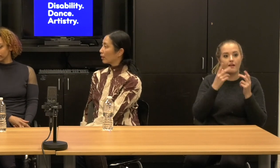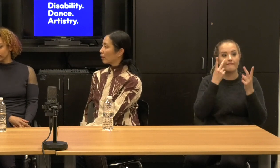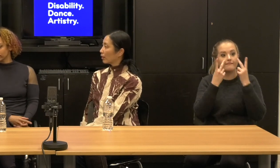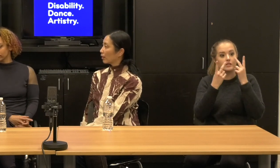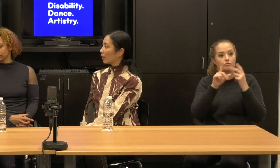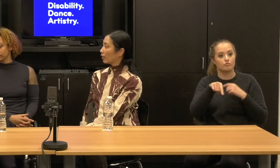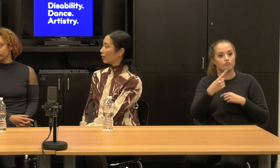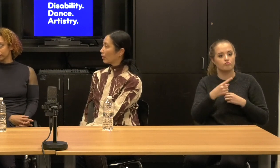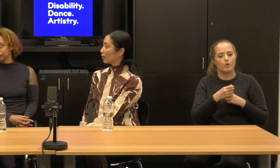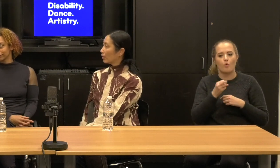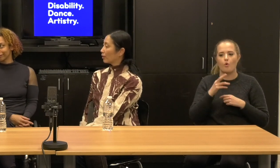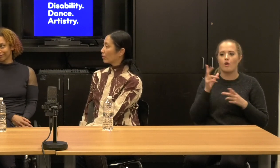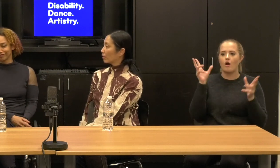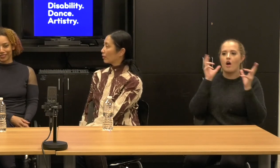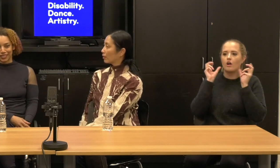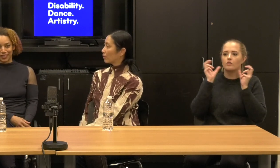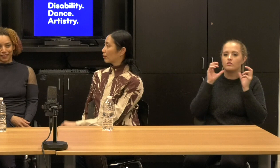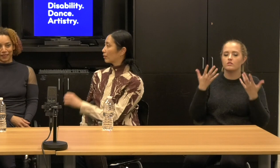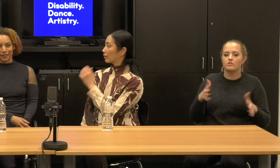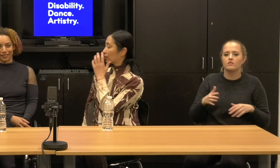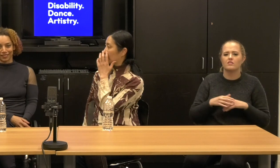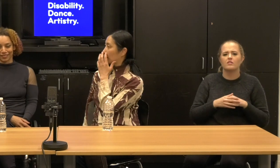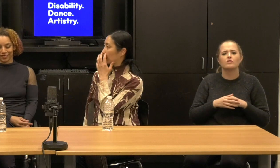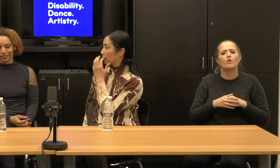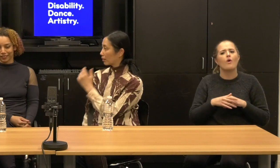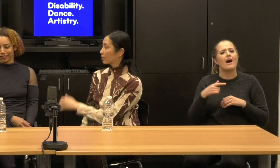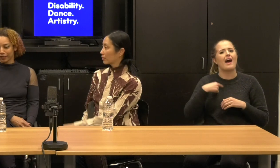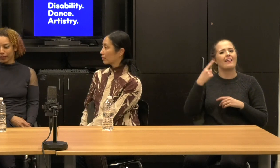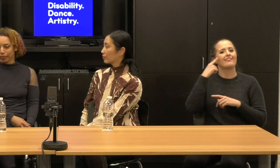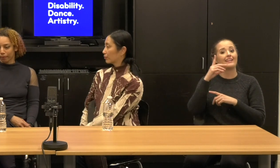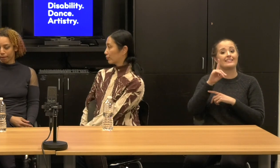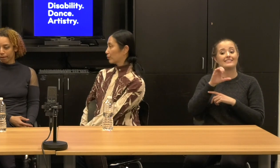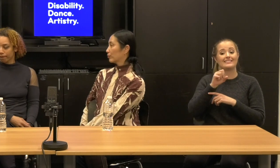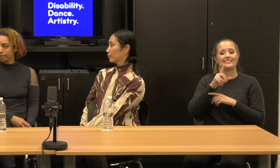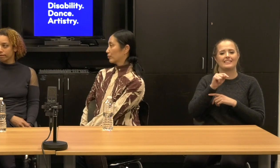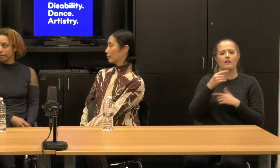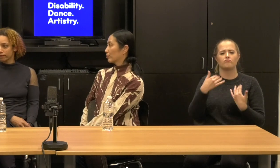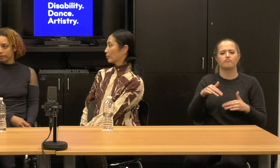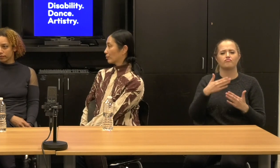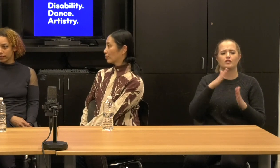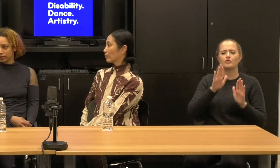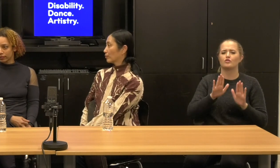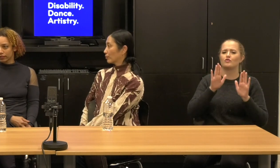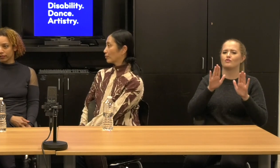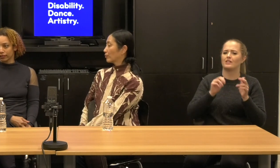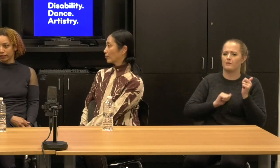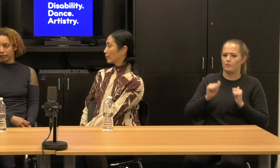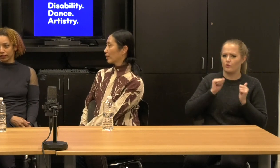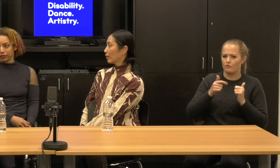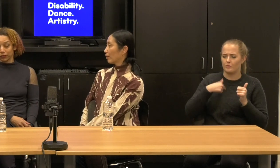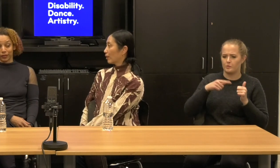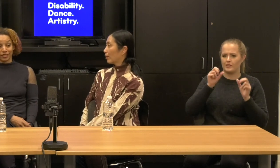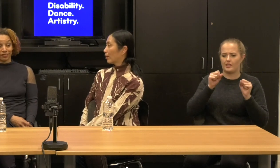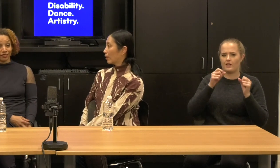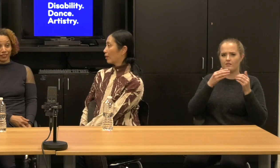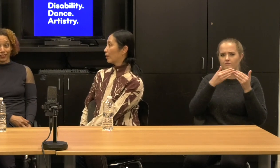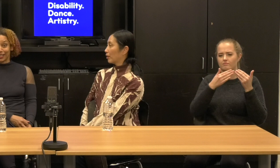Um, so yeah, I think, I think dissent is a great piece for us to think through all these other potential innovation [01:41:24] wings. Yeah.